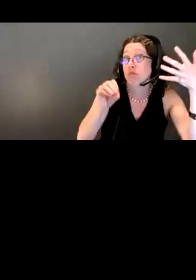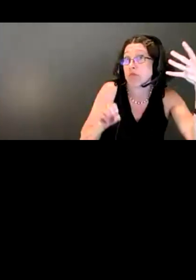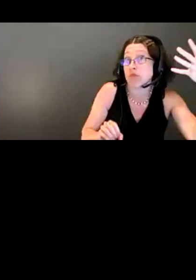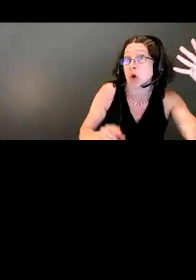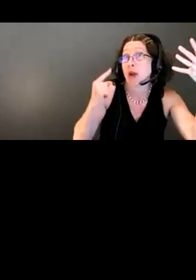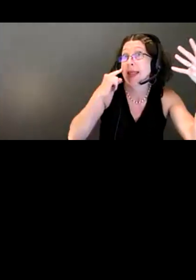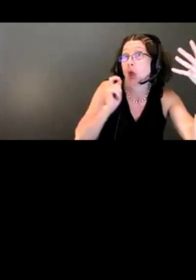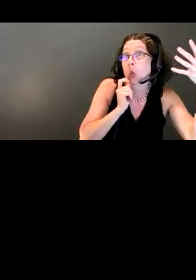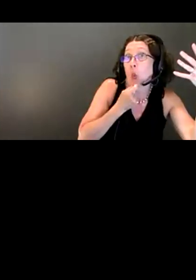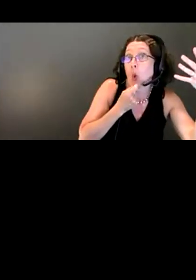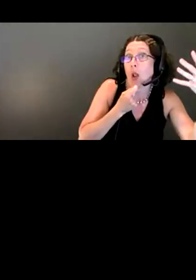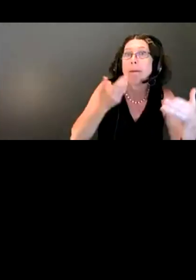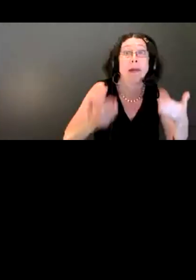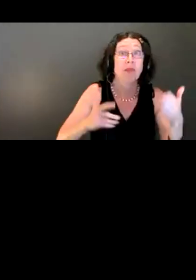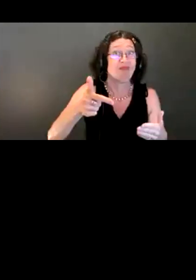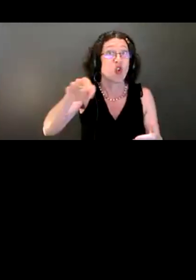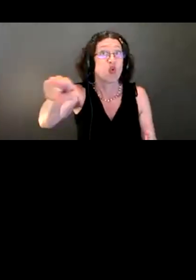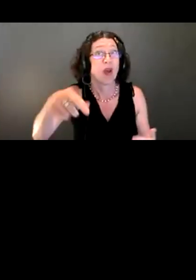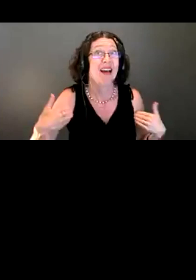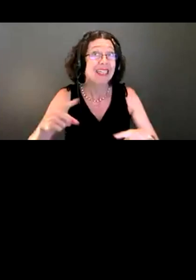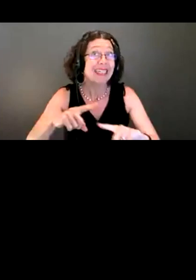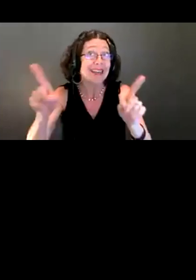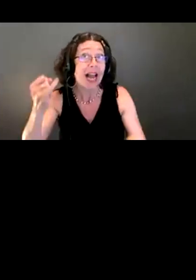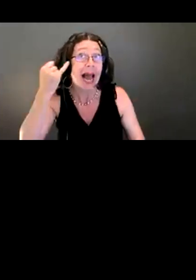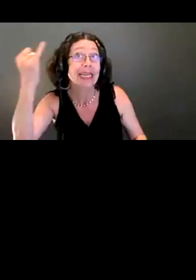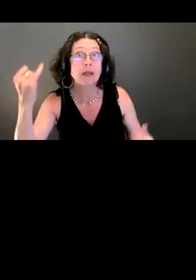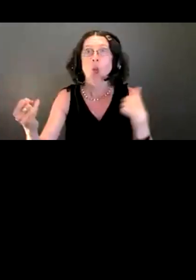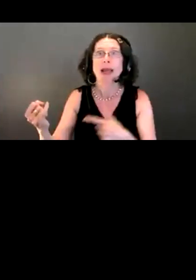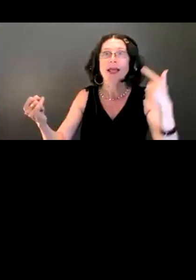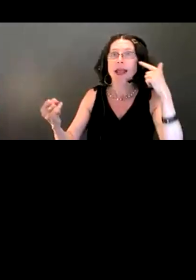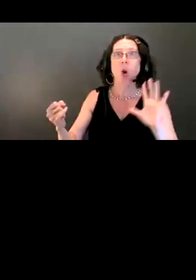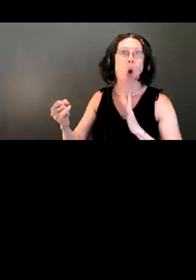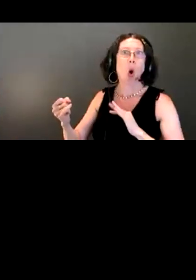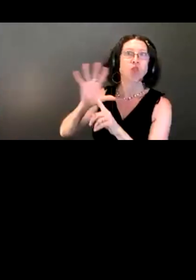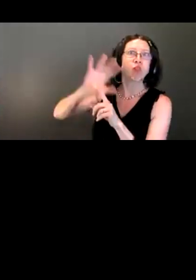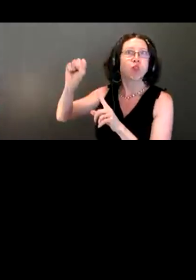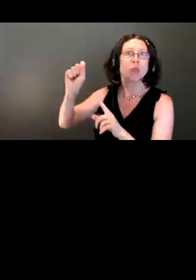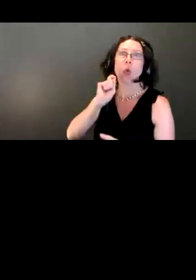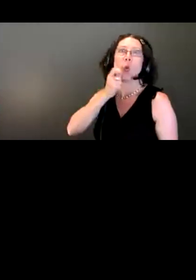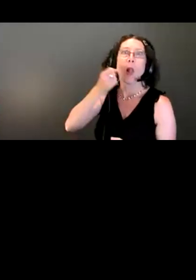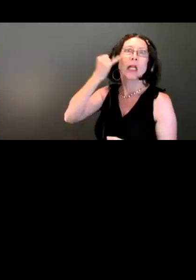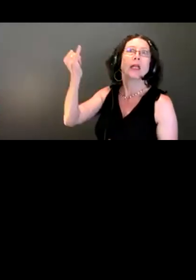You may think our ideas aren't as cool as we think. We want to hear what's important to you because we don't know.